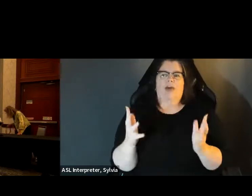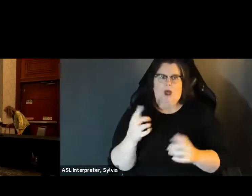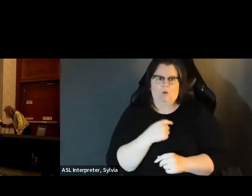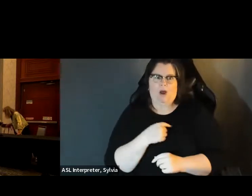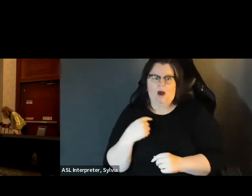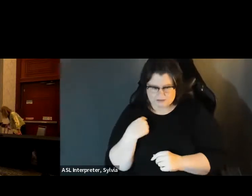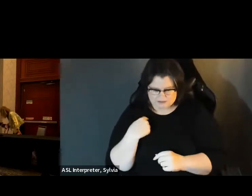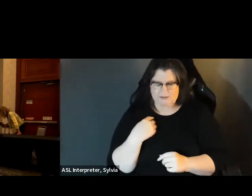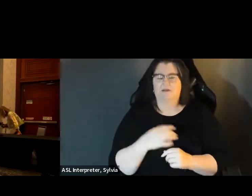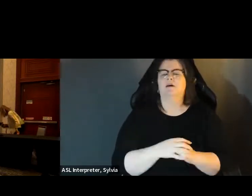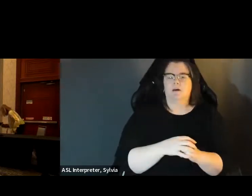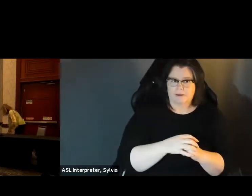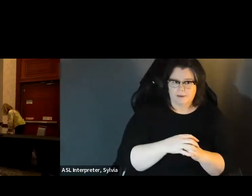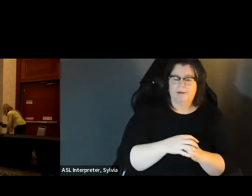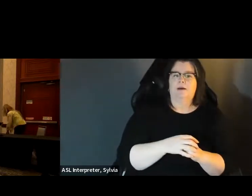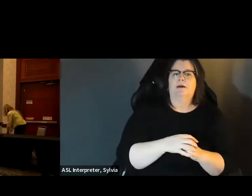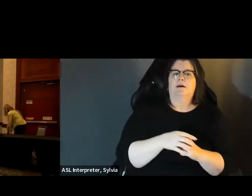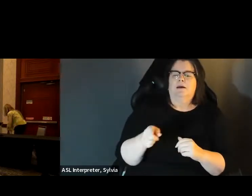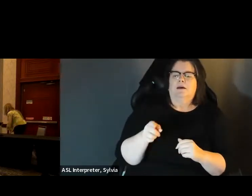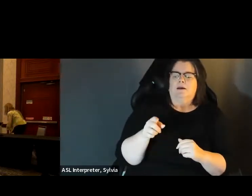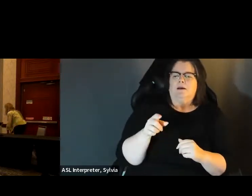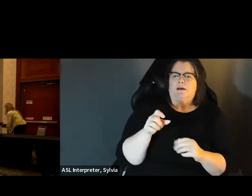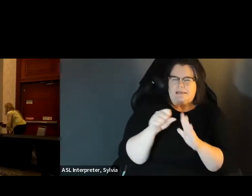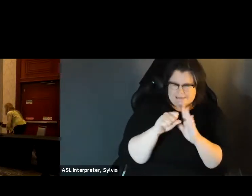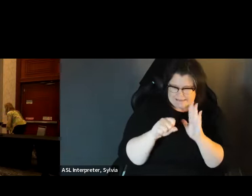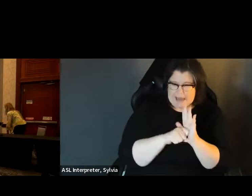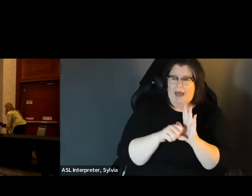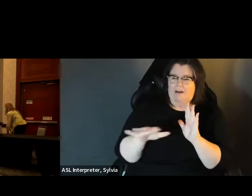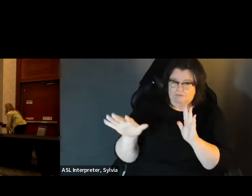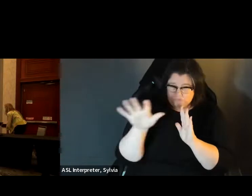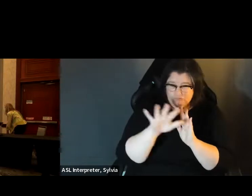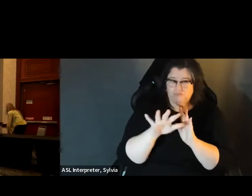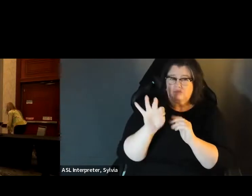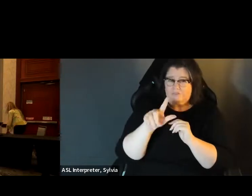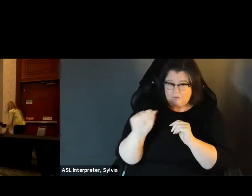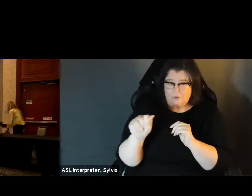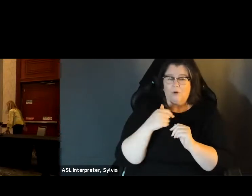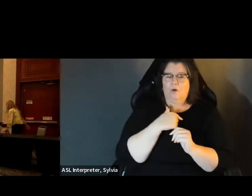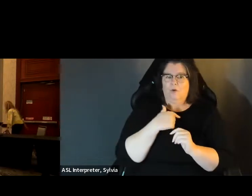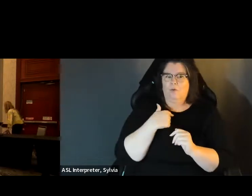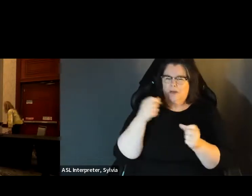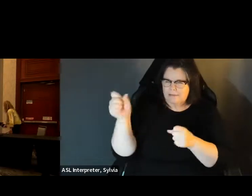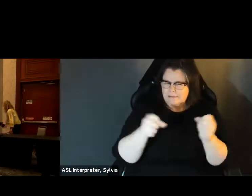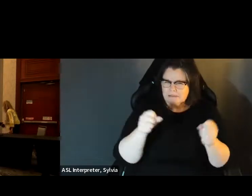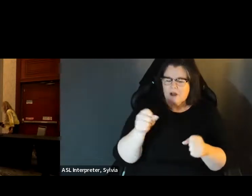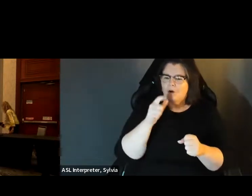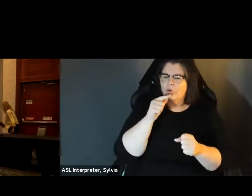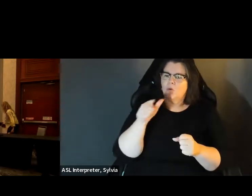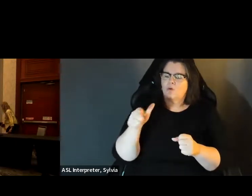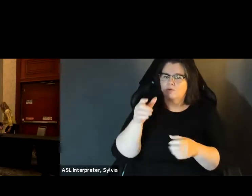Nothing About Us Without, Understanding the Disability Vote." We have gathered national and state level without us, under the disability vote we have gathered national and State level voting analysts and experts to discuss his and current voting perspectives.